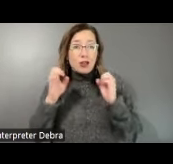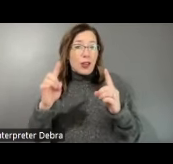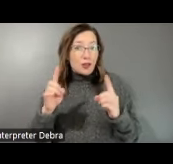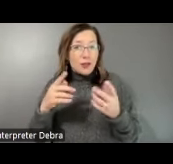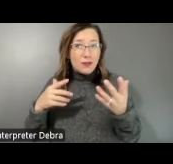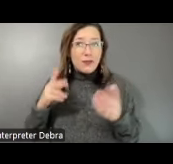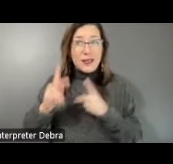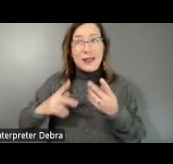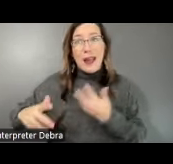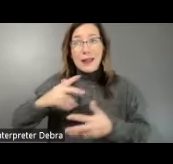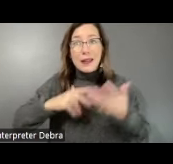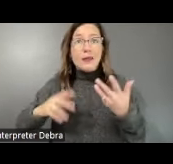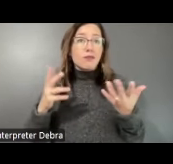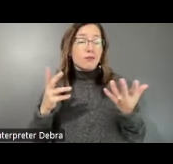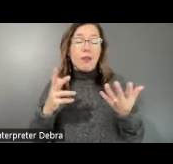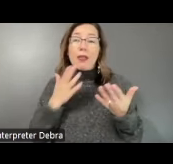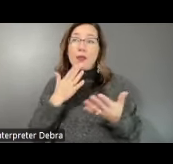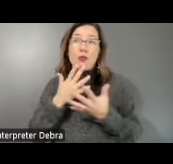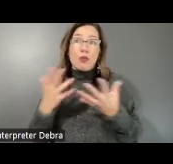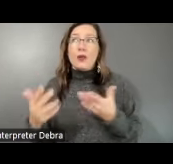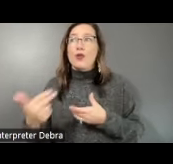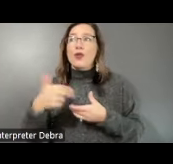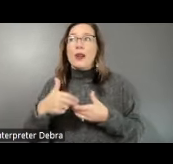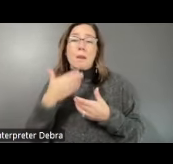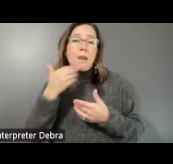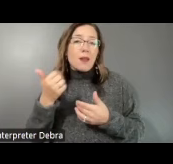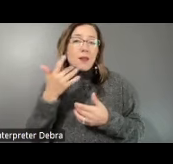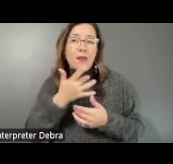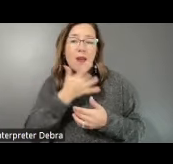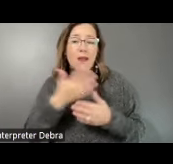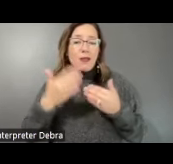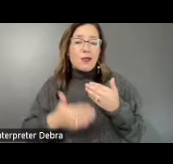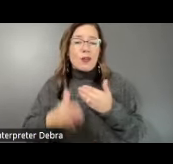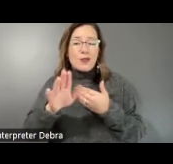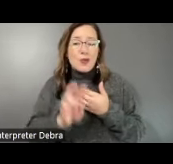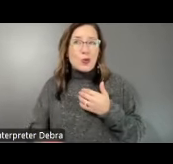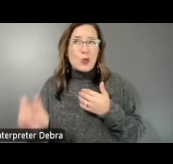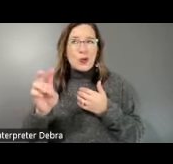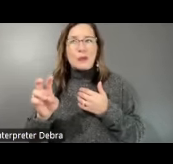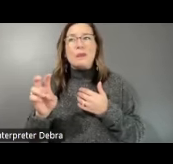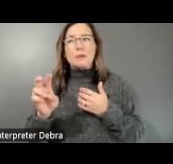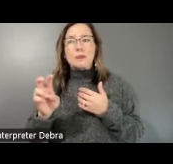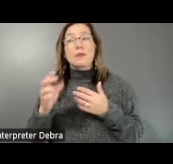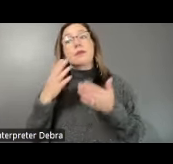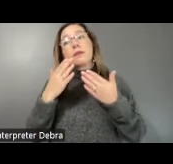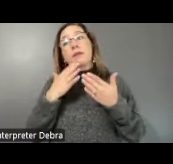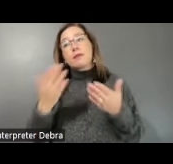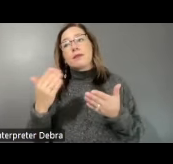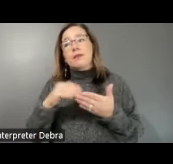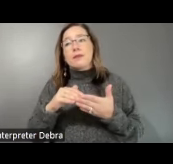much for joining us and best of luck in the rest of your tour. And thank you again to our audience,